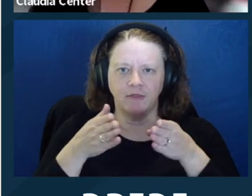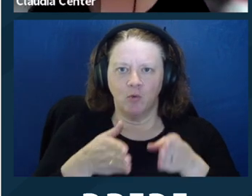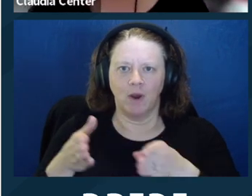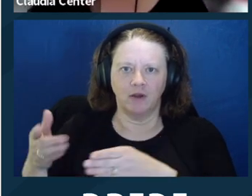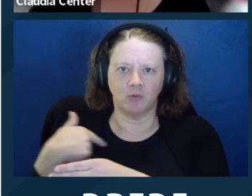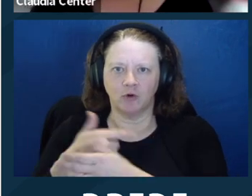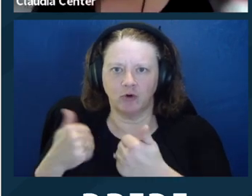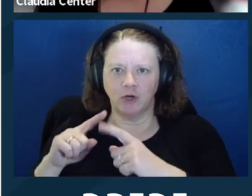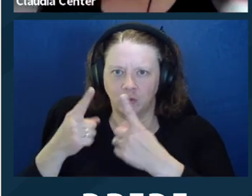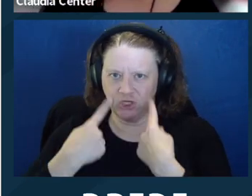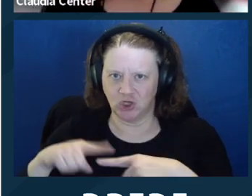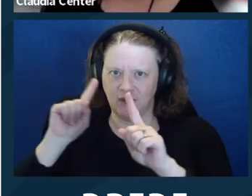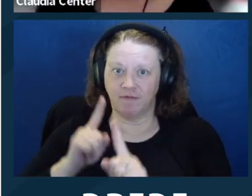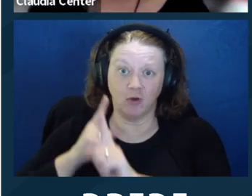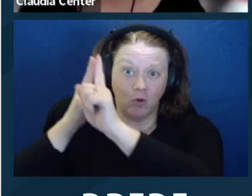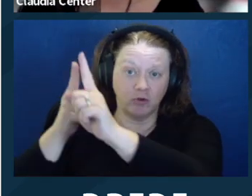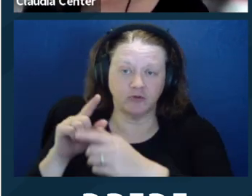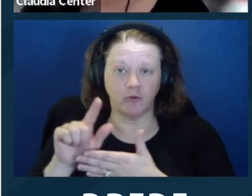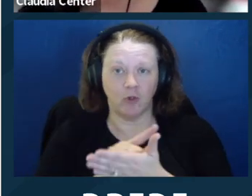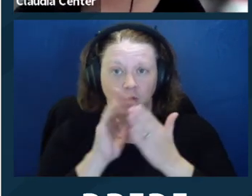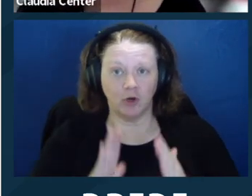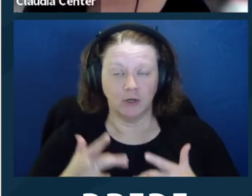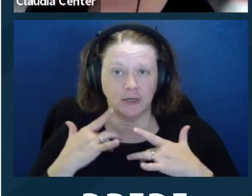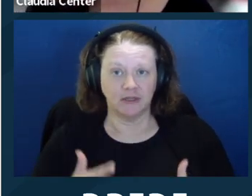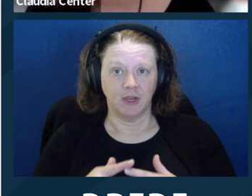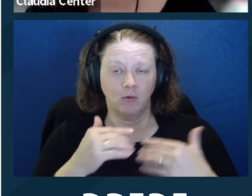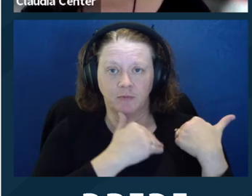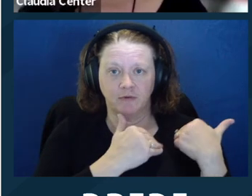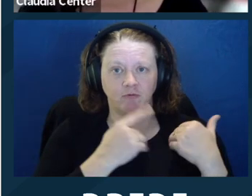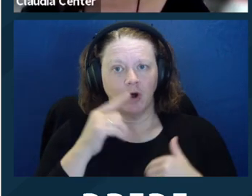would include scheduling. And if you know the client is not available because they're